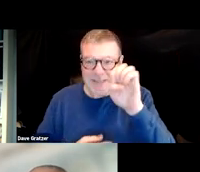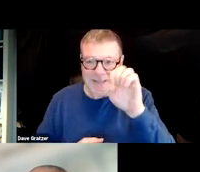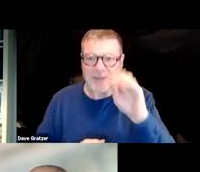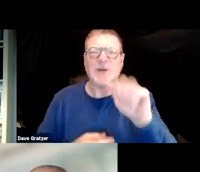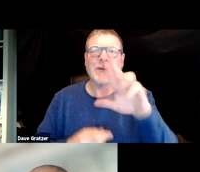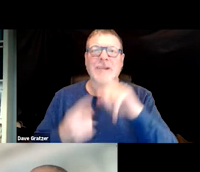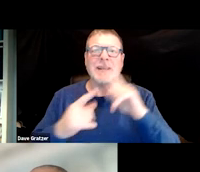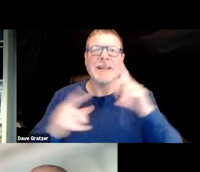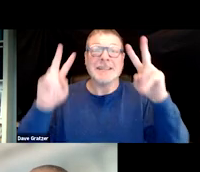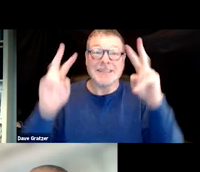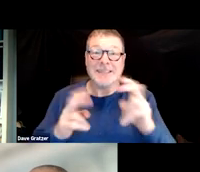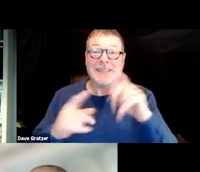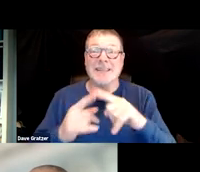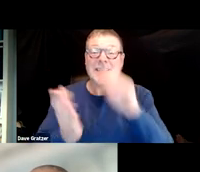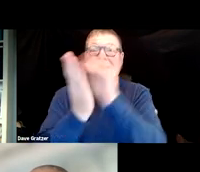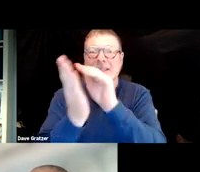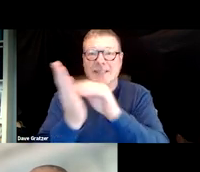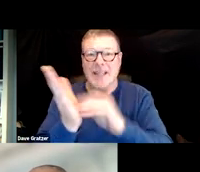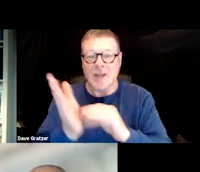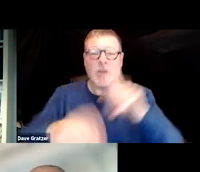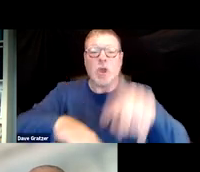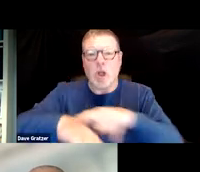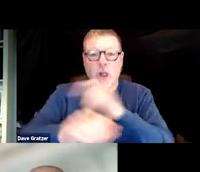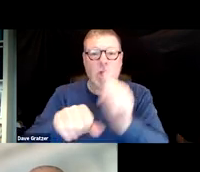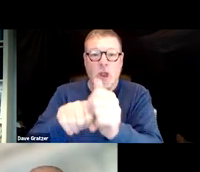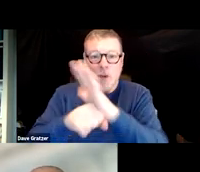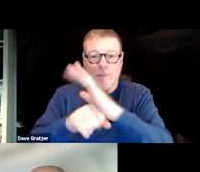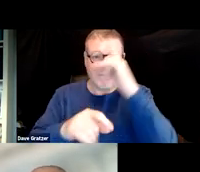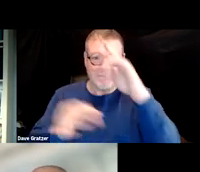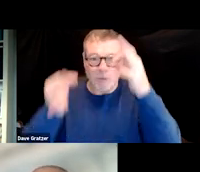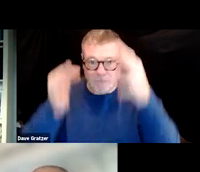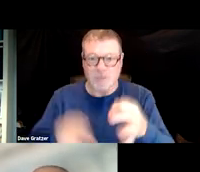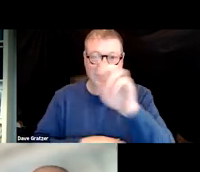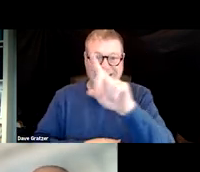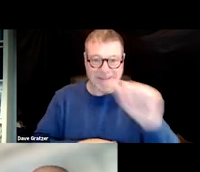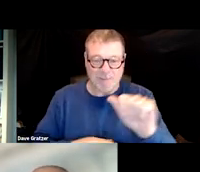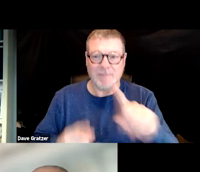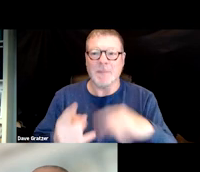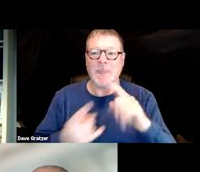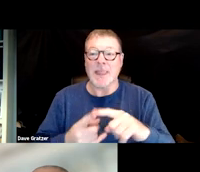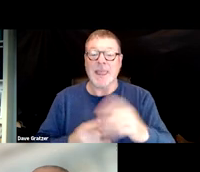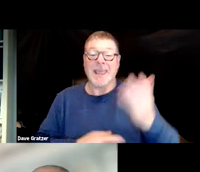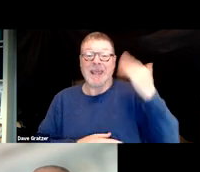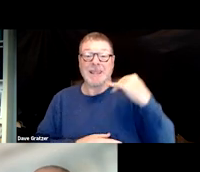"Documenting Long COVID for Disability Determination." In a speech in July of last year,